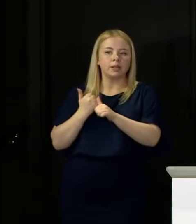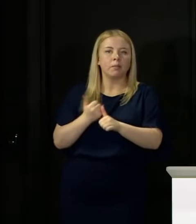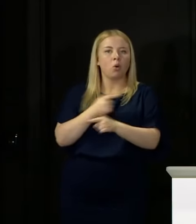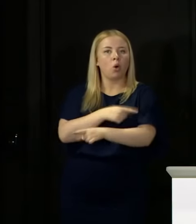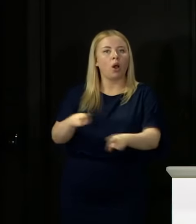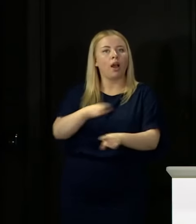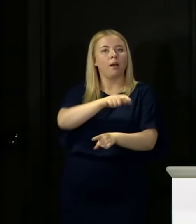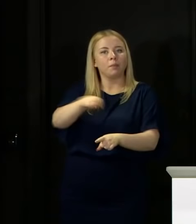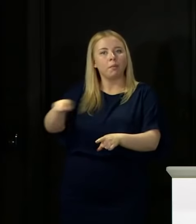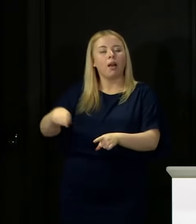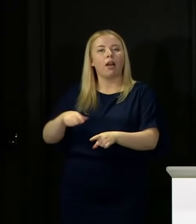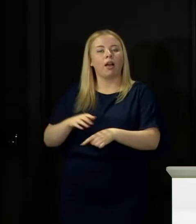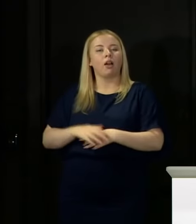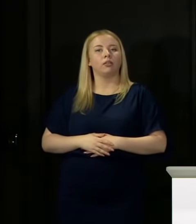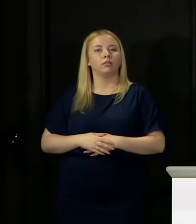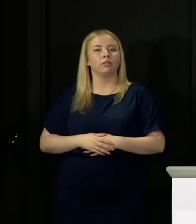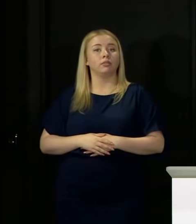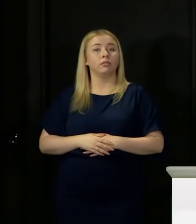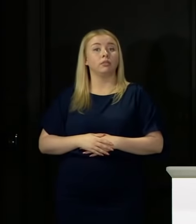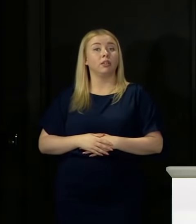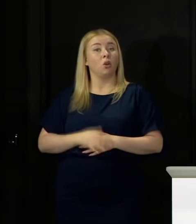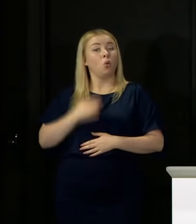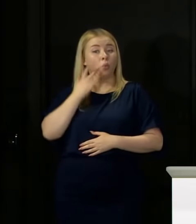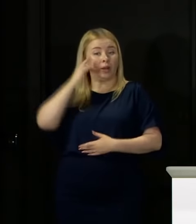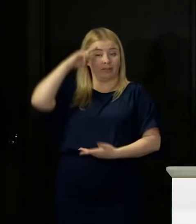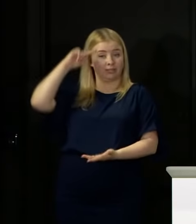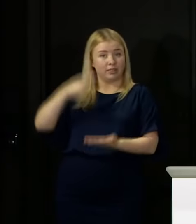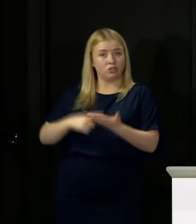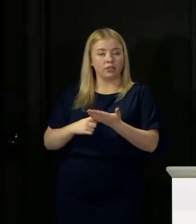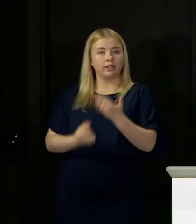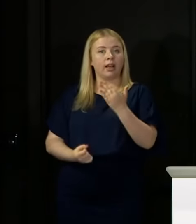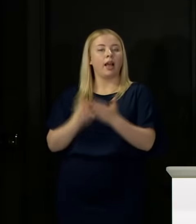decisions or are faced with taking these decisions, we should really be able to act on the basis